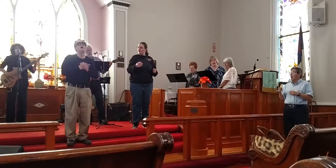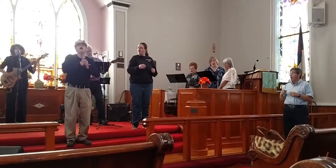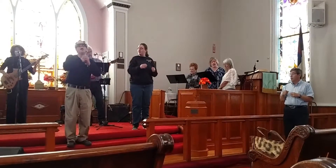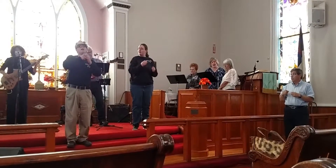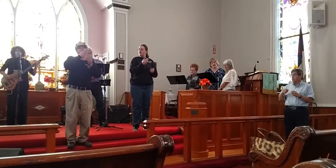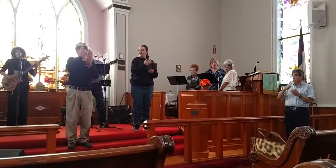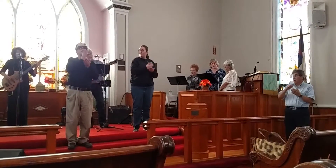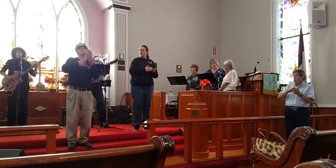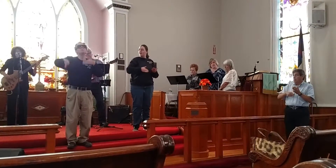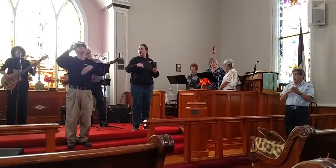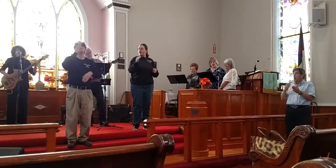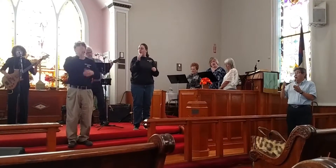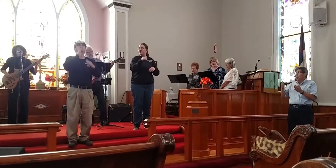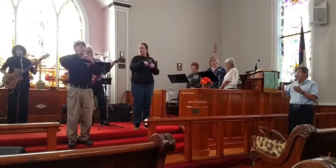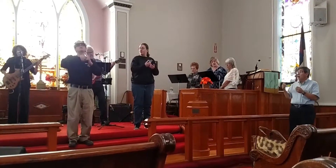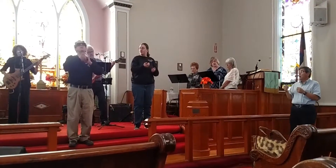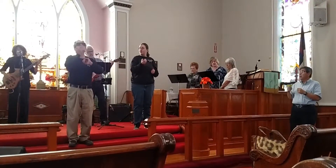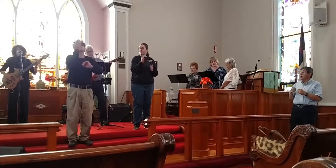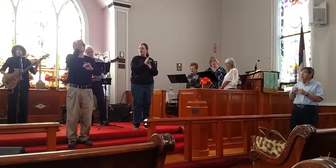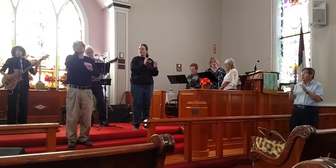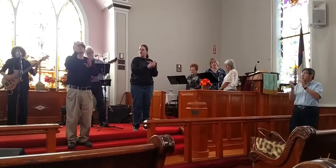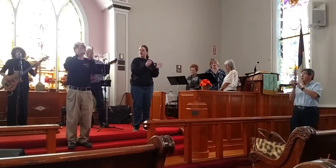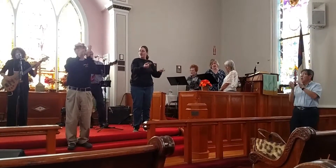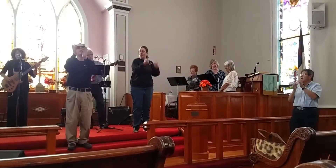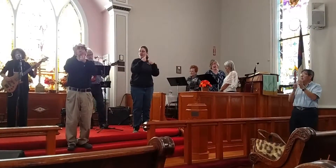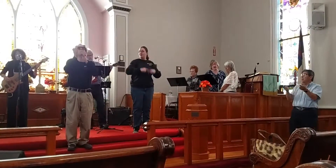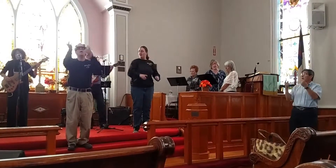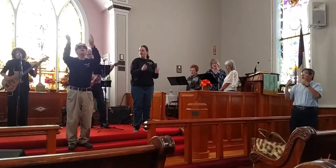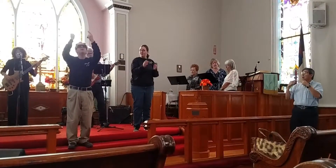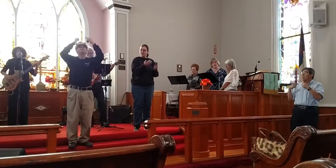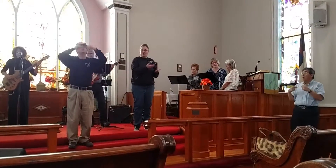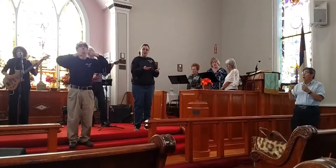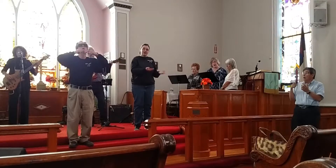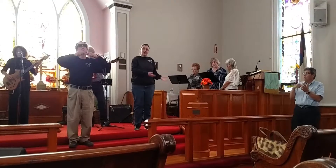And somehow Jesus came and brought